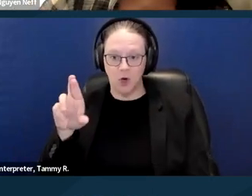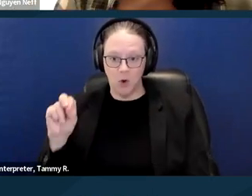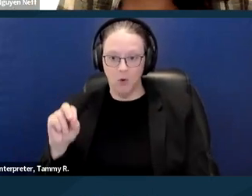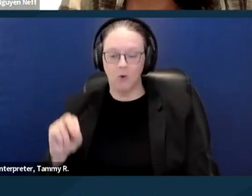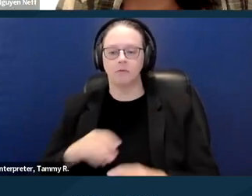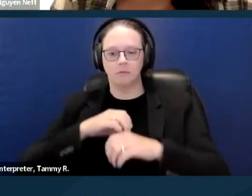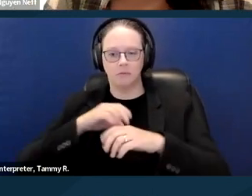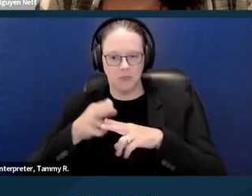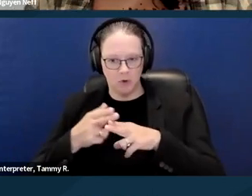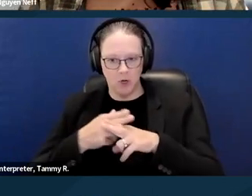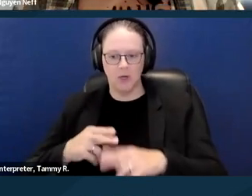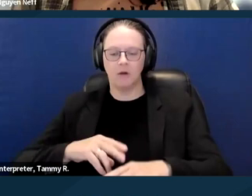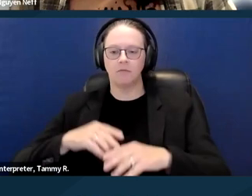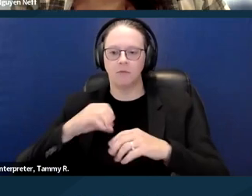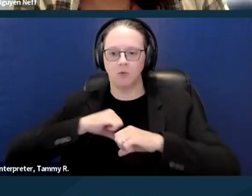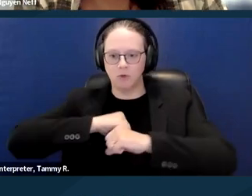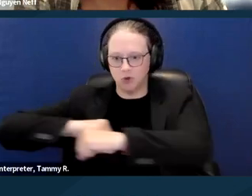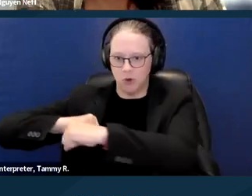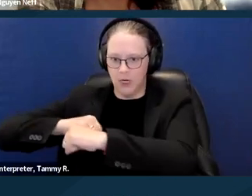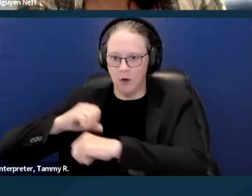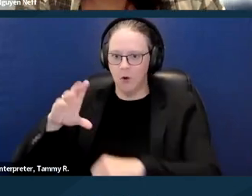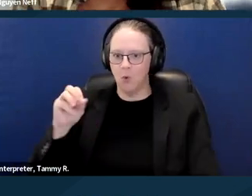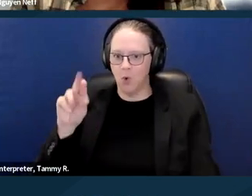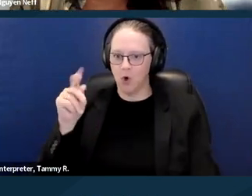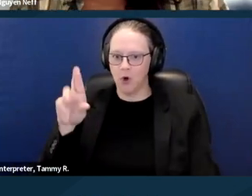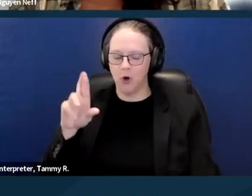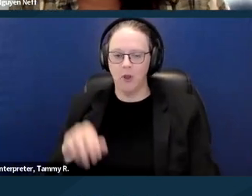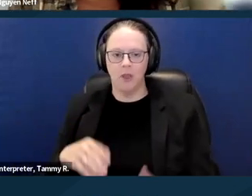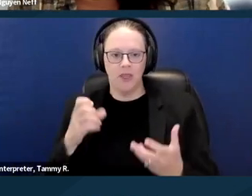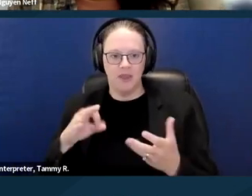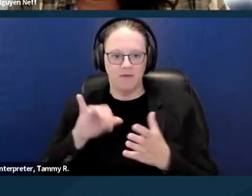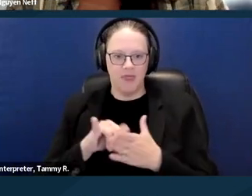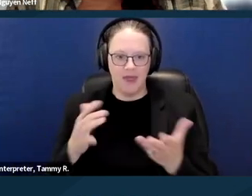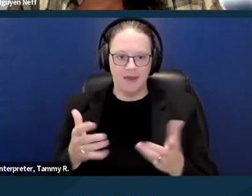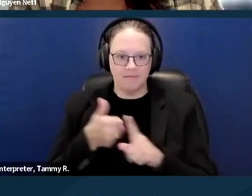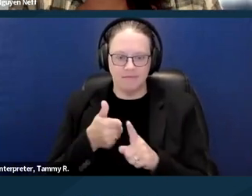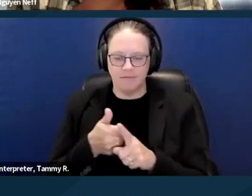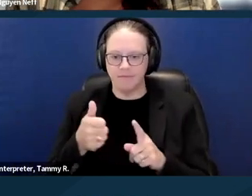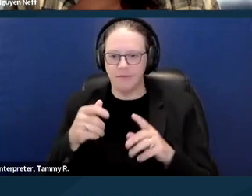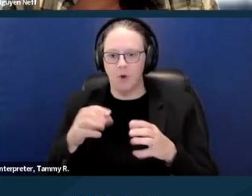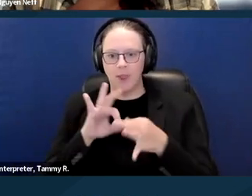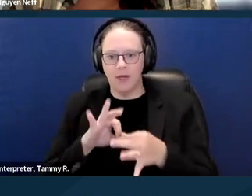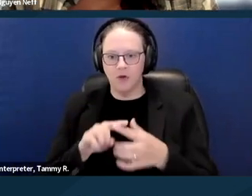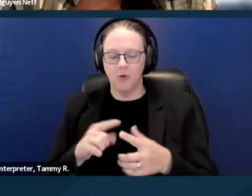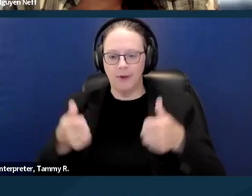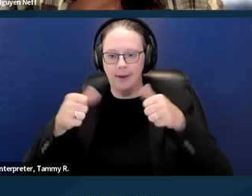If that notice is based on something related to denied reasonable accommodation, something related to a person's disability